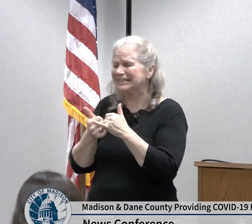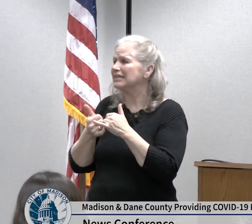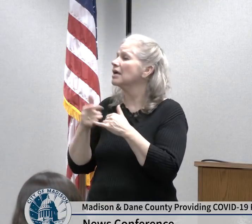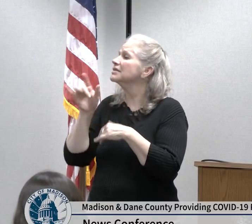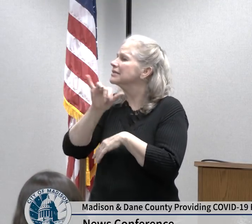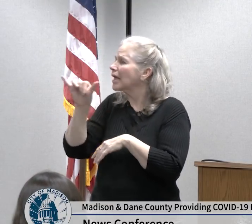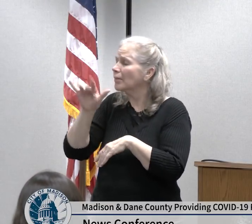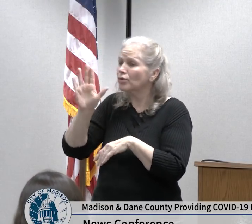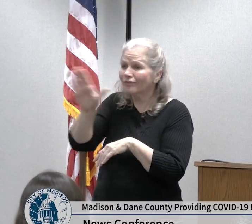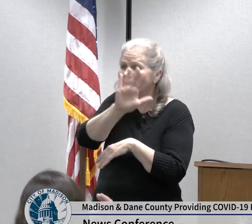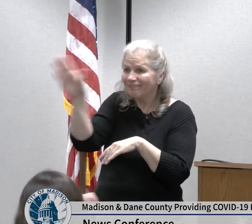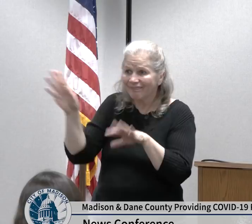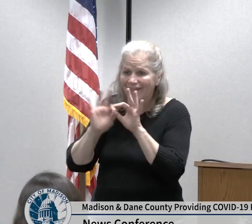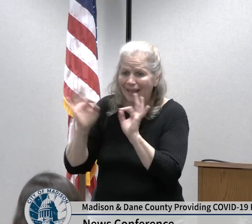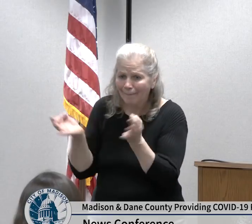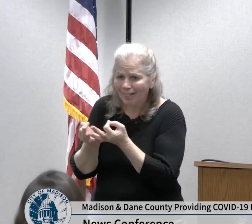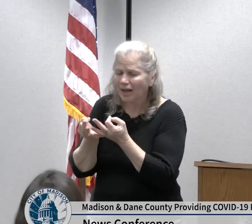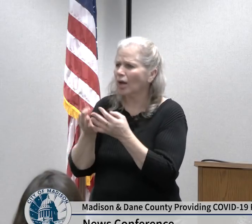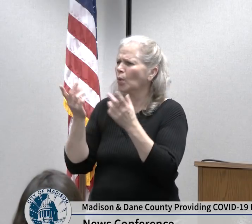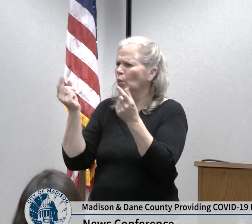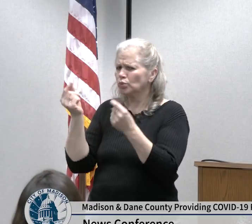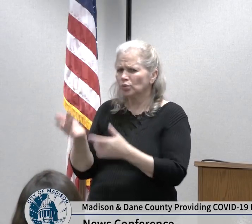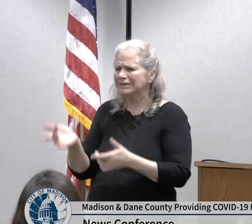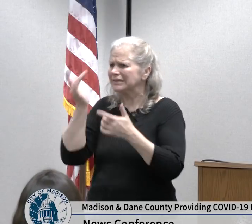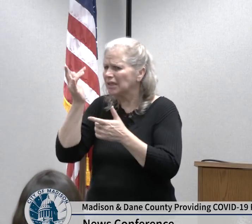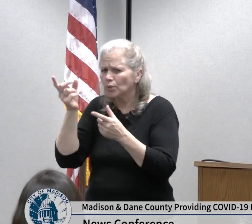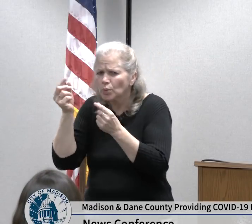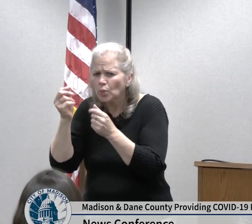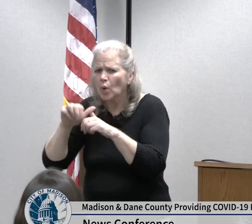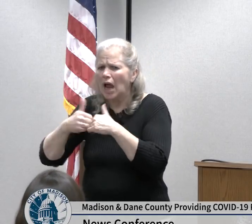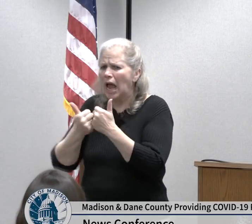for where the kids are going to go if childcare centers and after-school